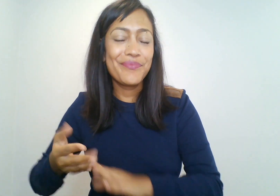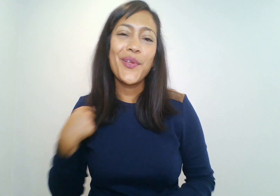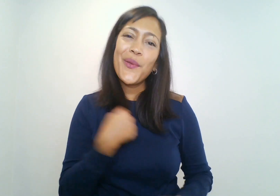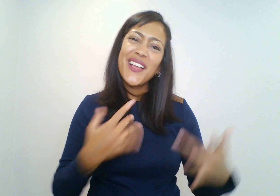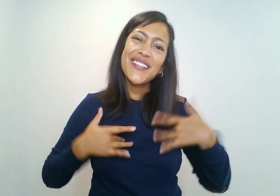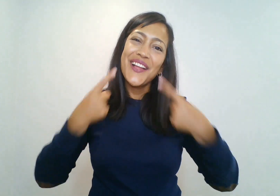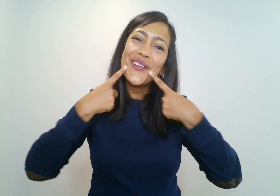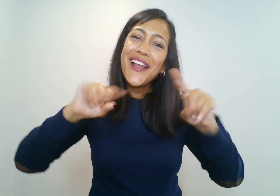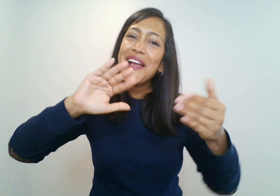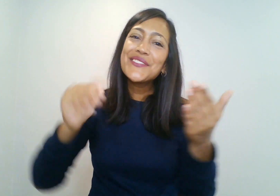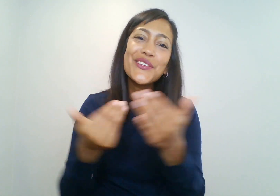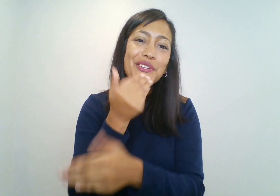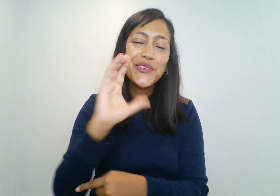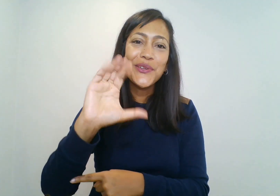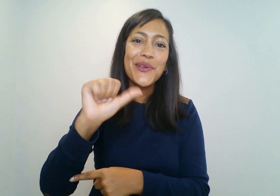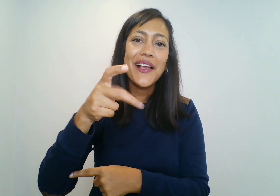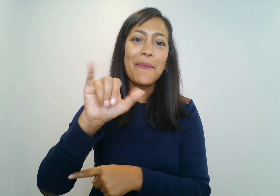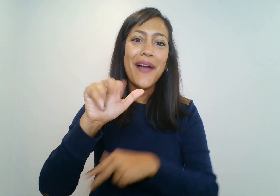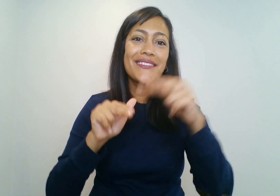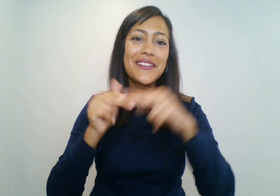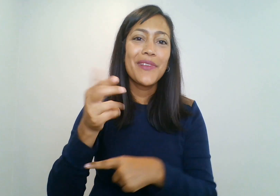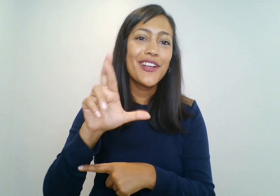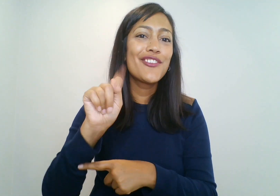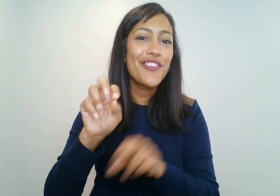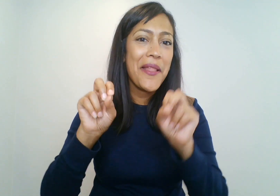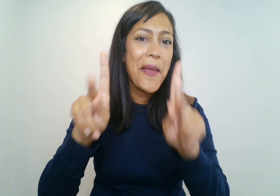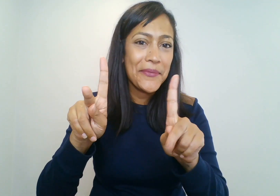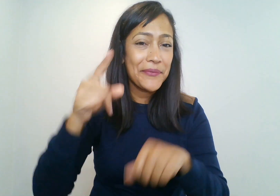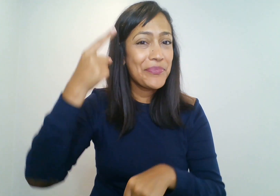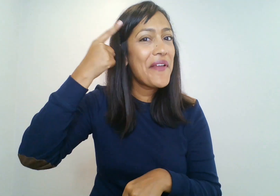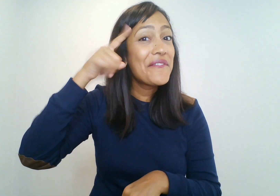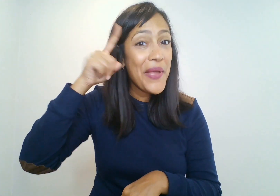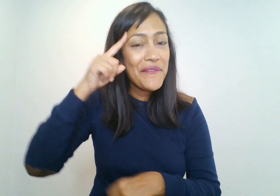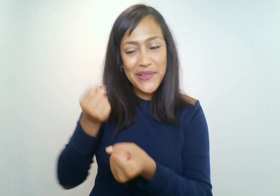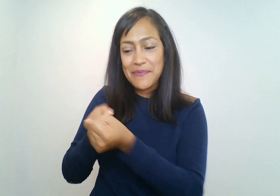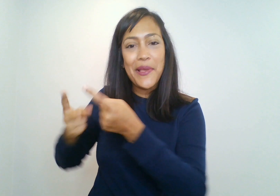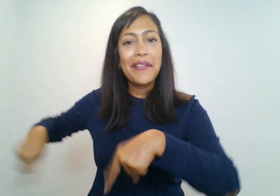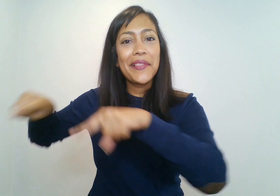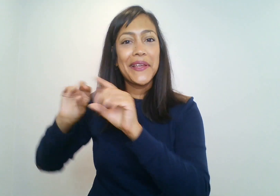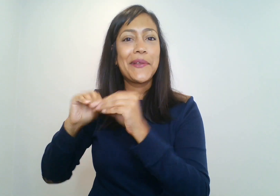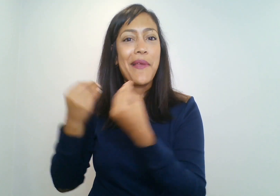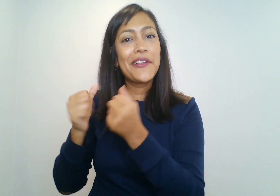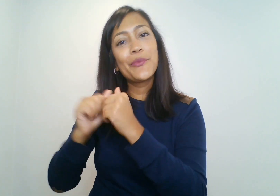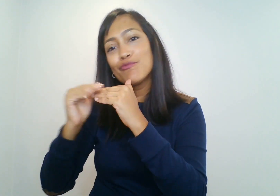The Foundation is excited to share our new Capacity Building grant opportunity that seeks to support these said organizations with bolstering